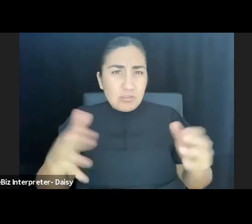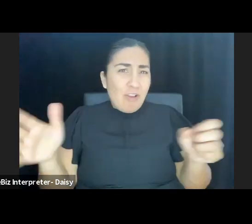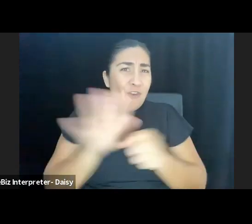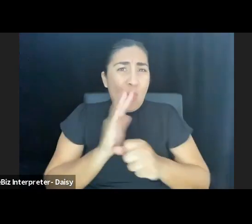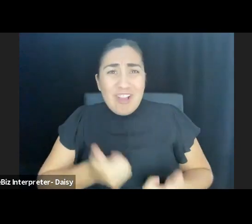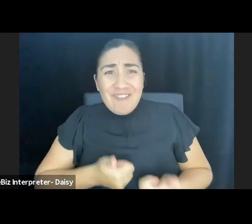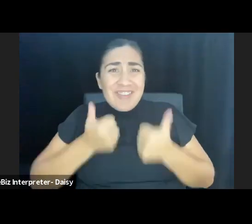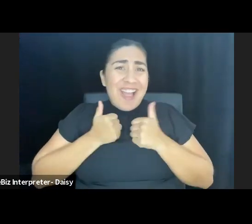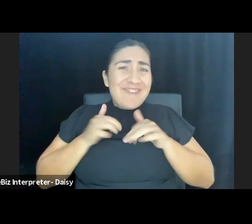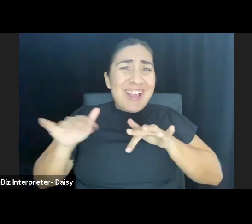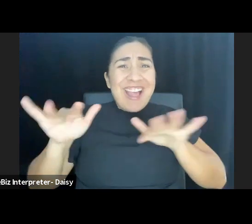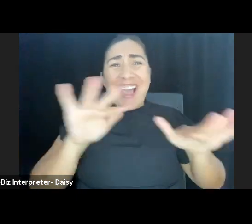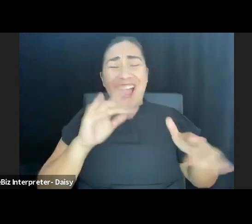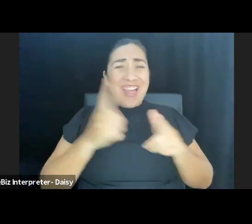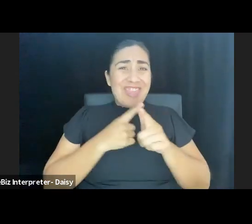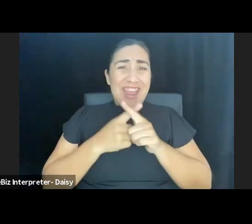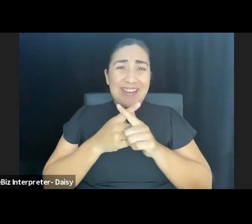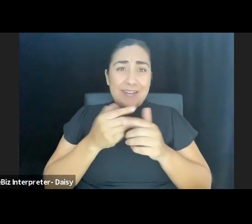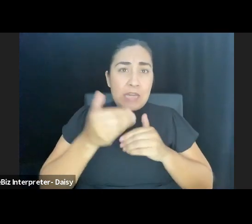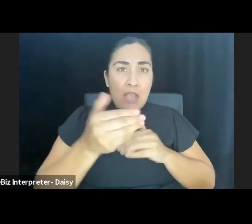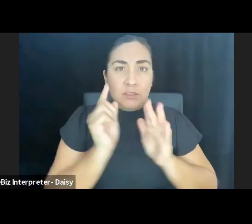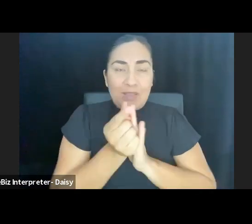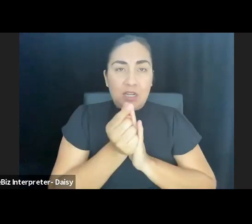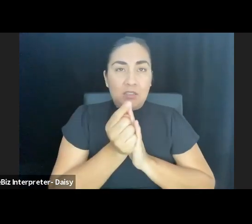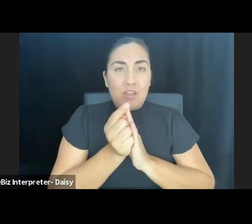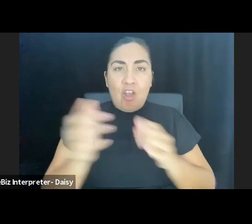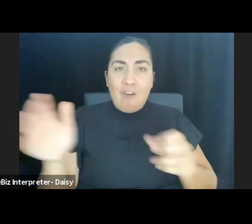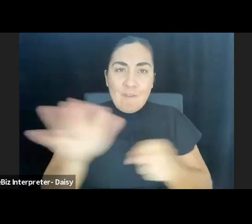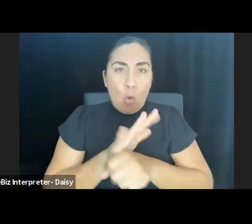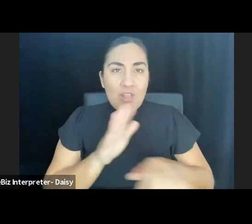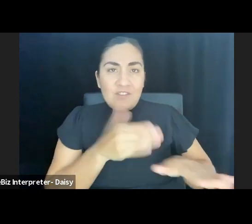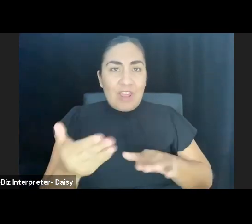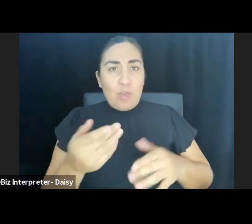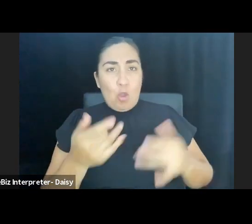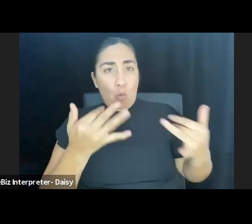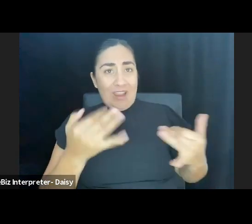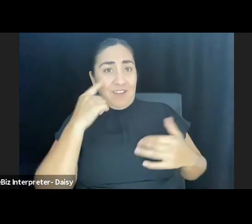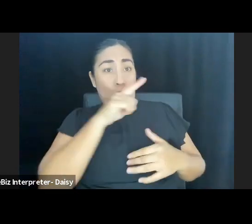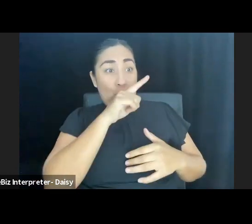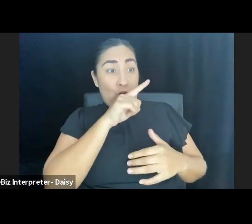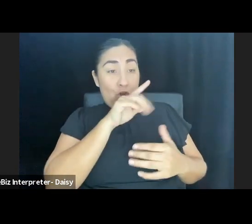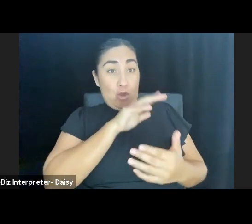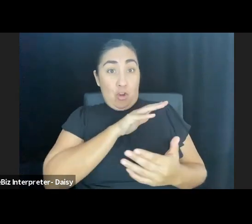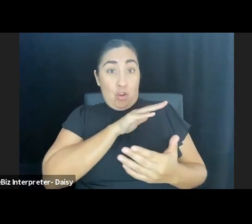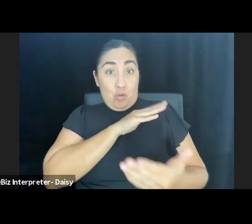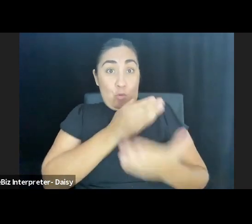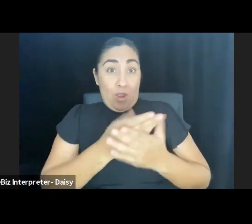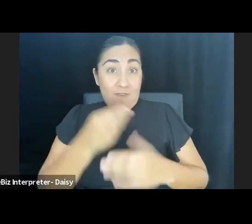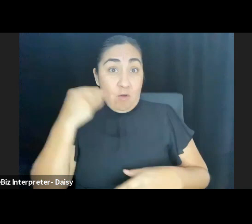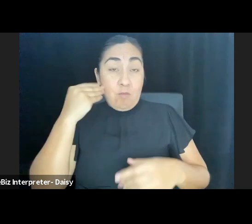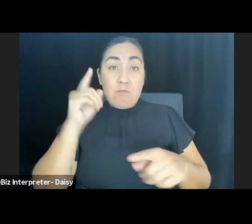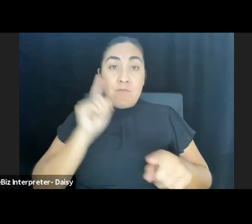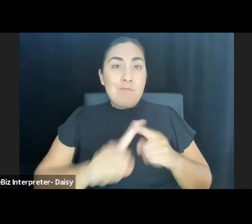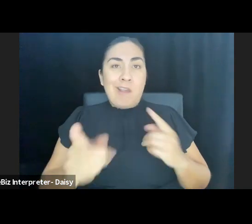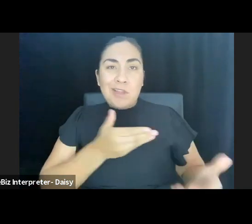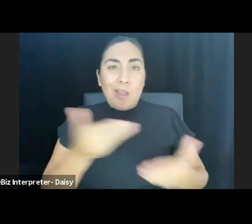The next minute it's full of death. She was waiting for him to come home, and they bring her a corpse. Say, "Come down and make the identification.